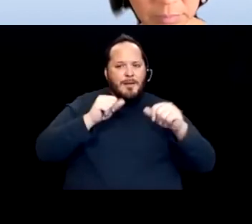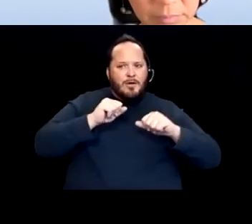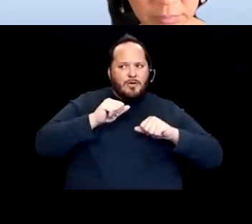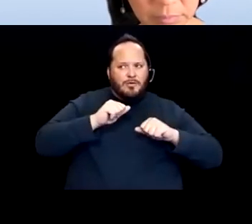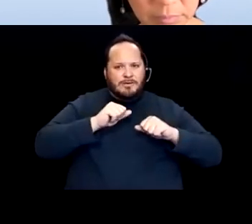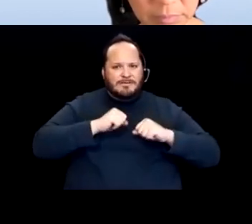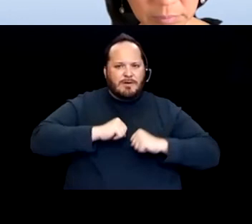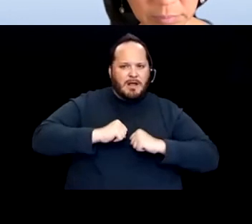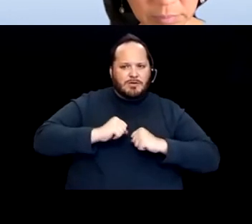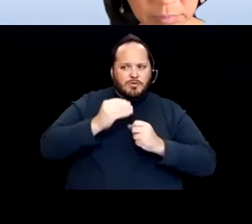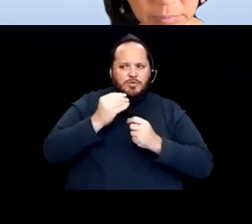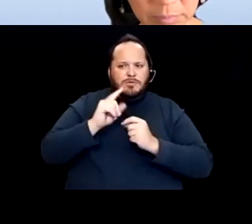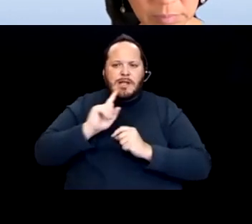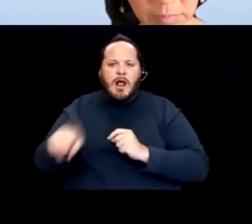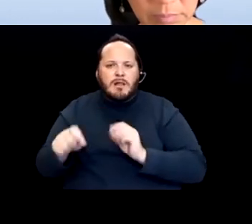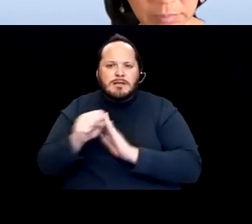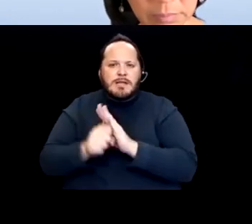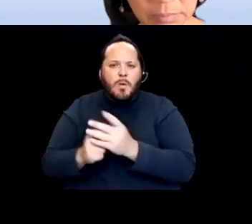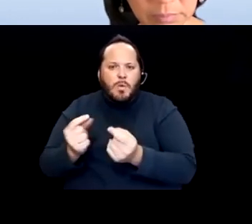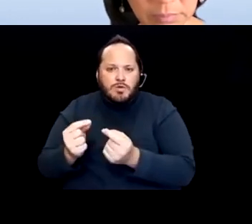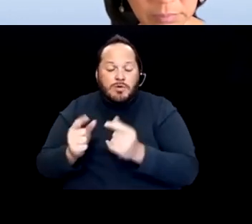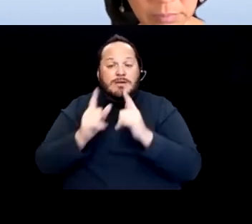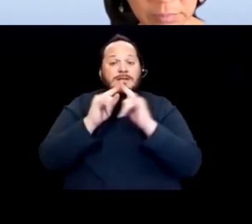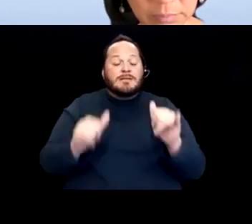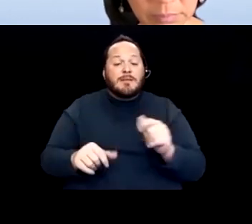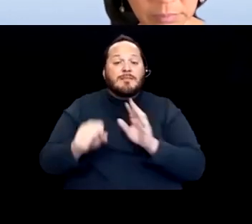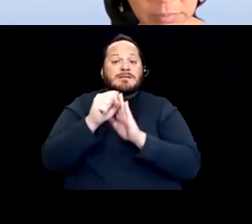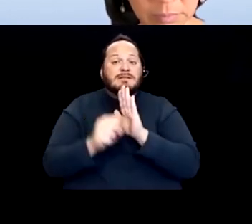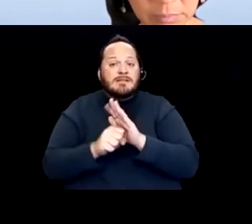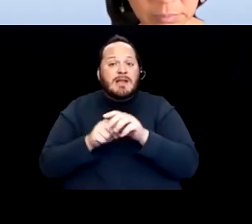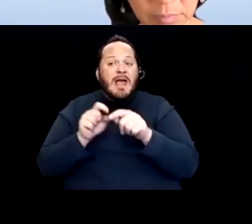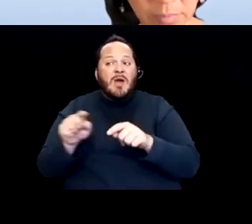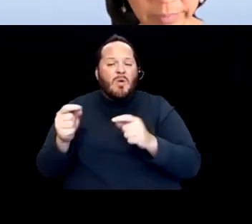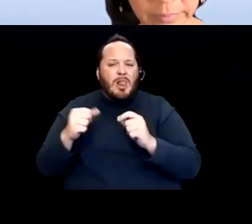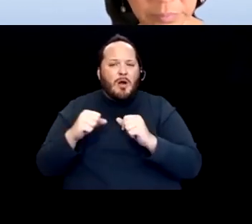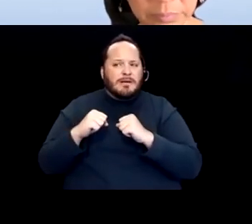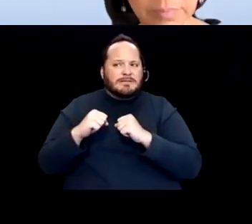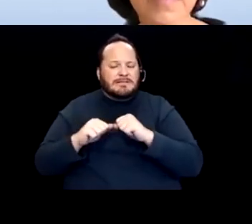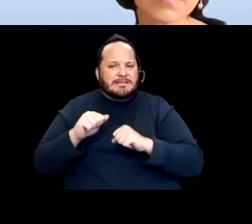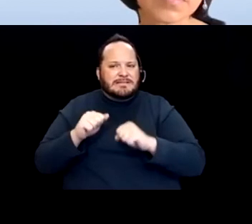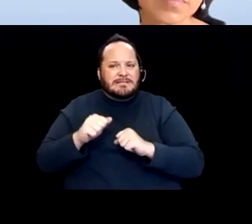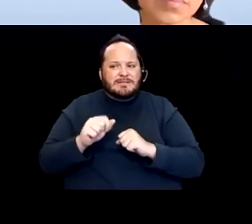In some instances, the state was reluctant to tell local public health authorities what to do.